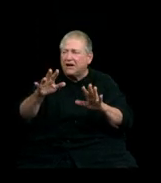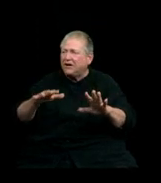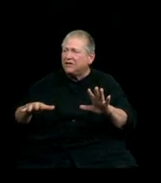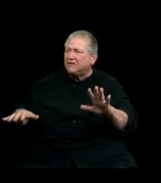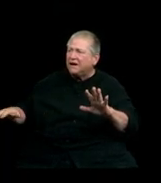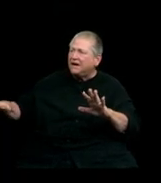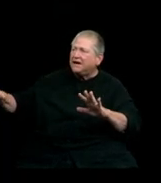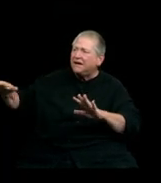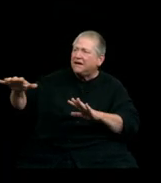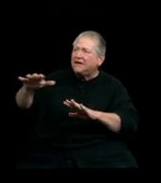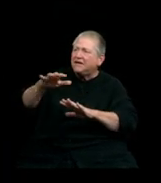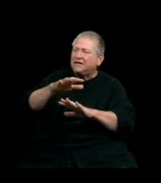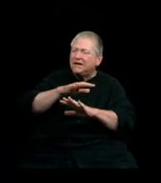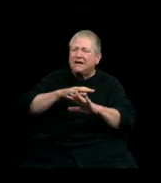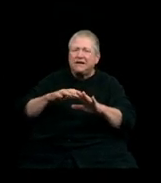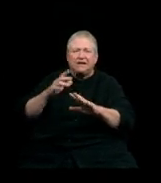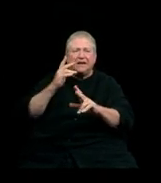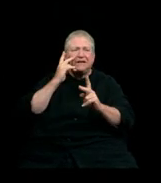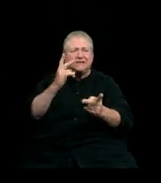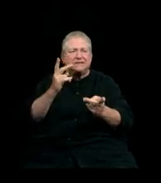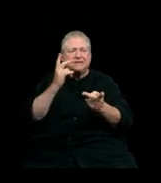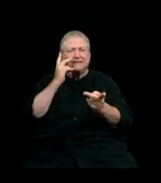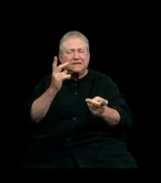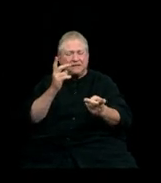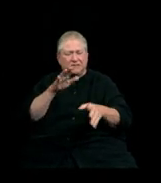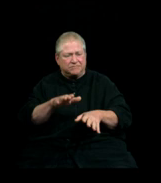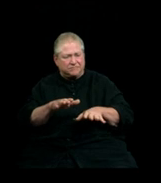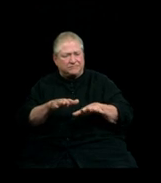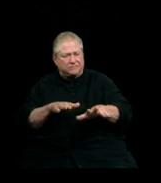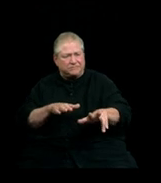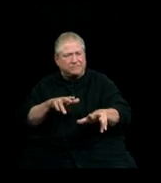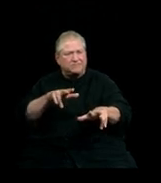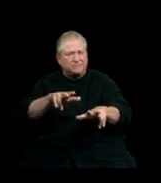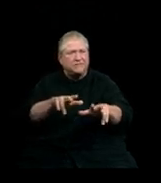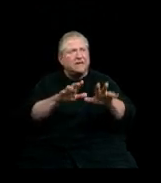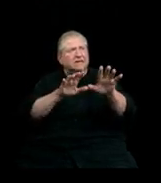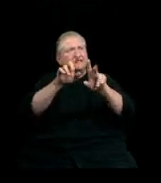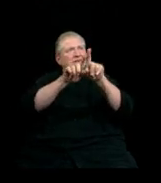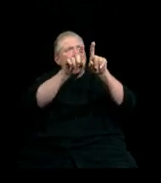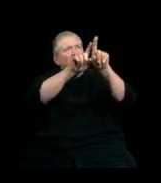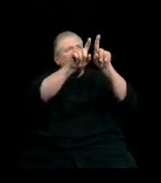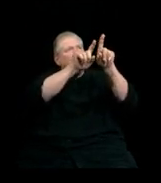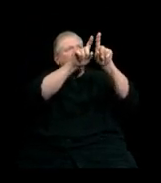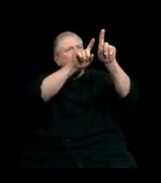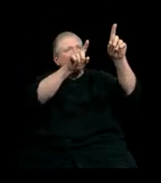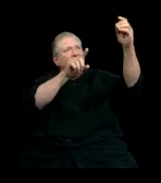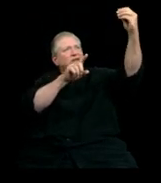Feet are solid on the ground Stars shine their light down